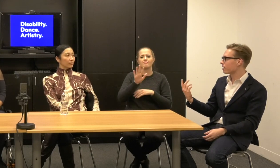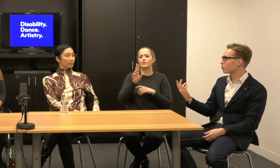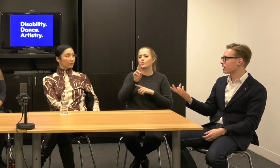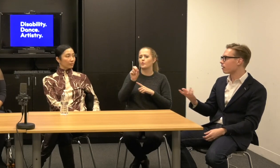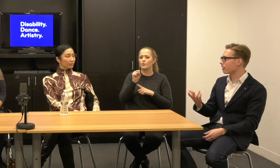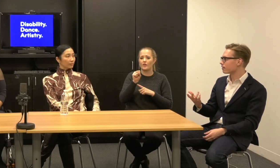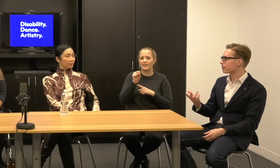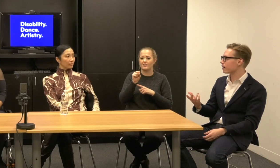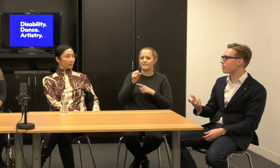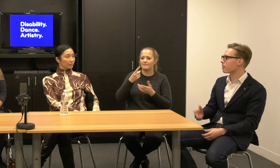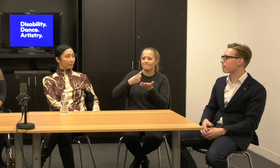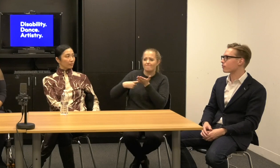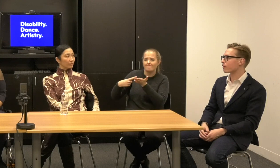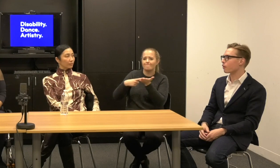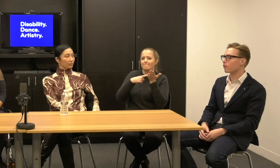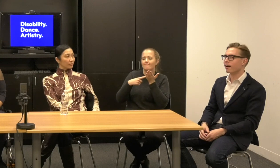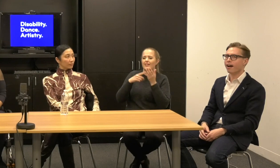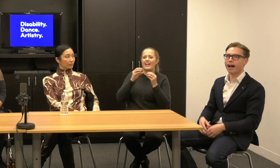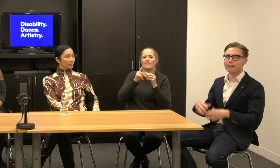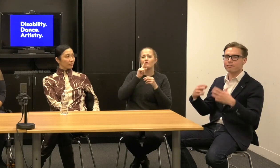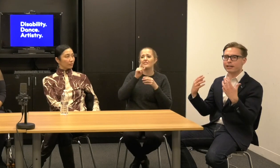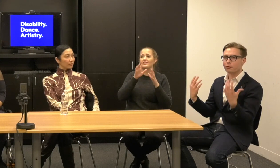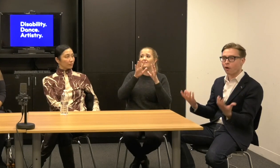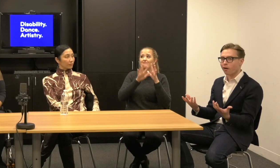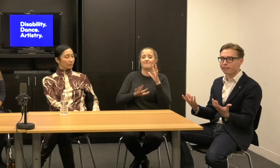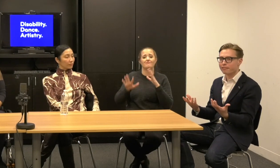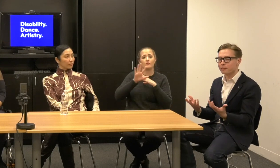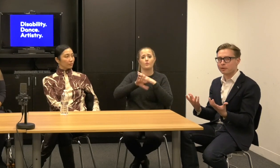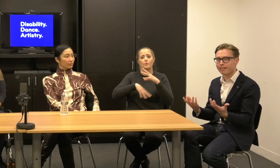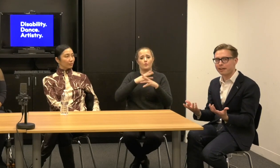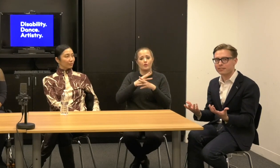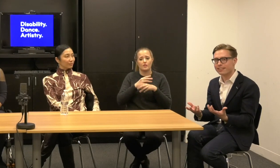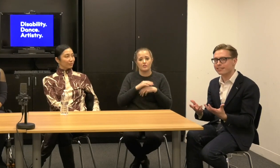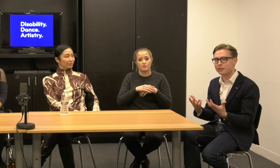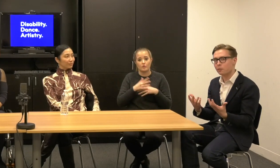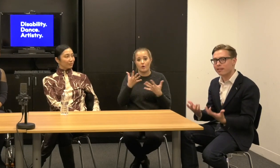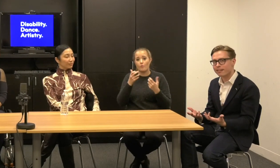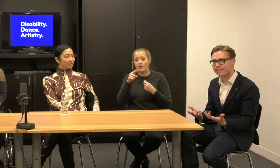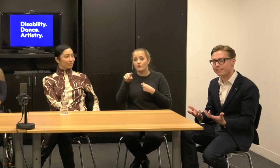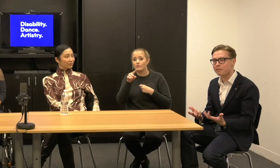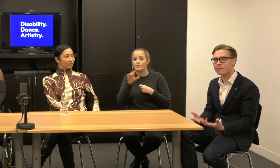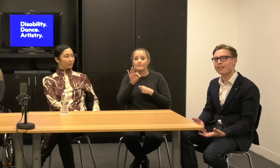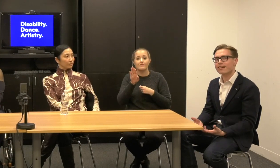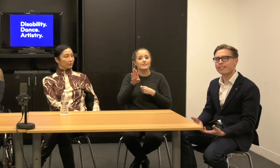Um, and so I invite you all on facebook live to continue with us.